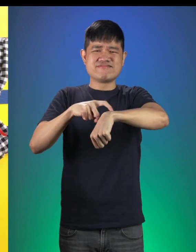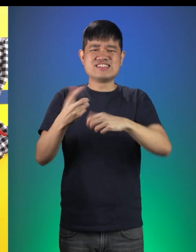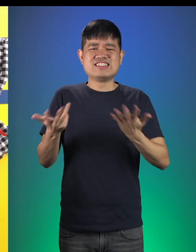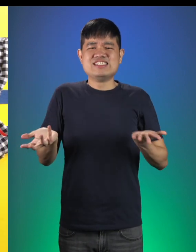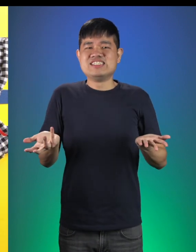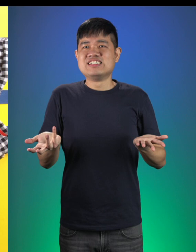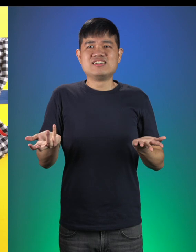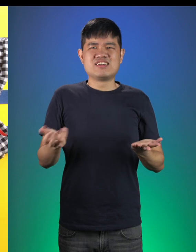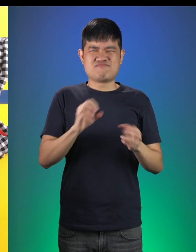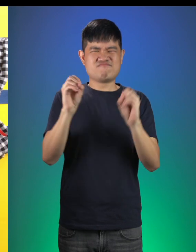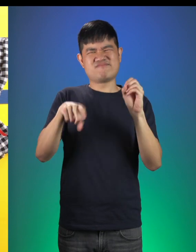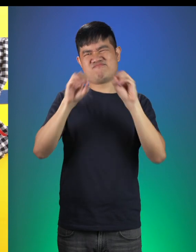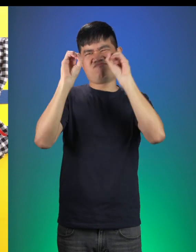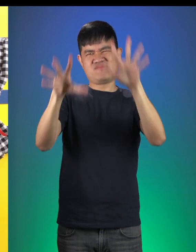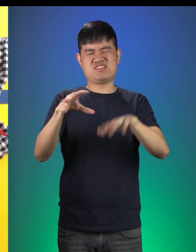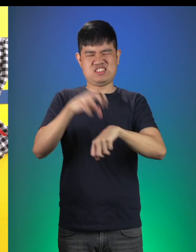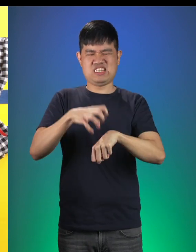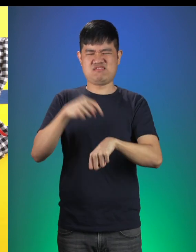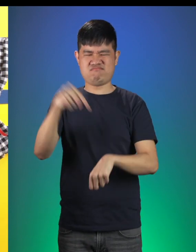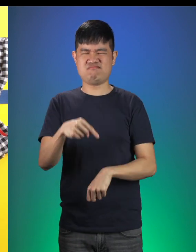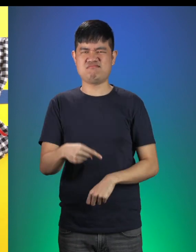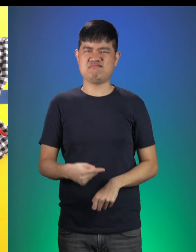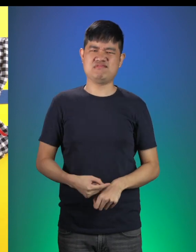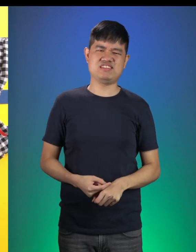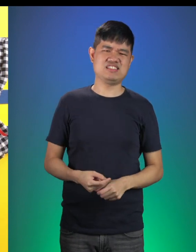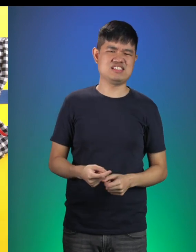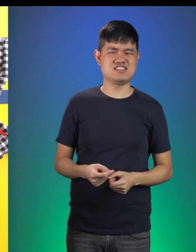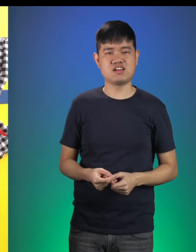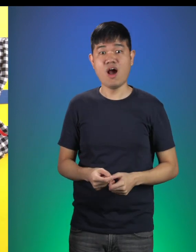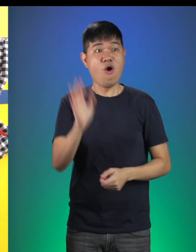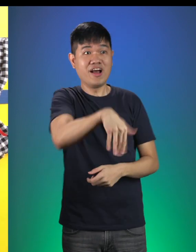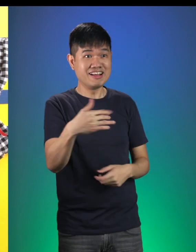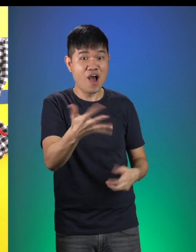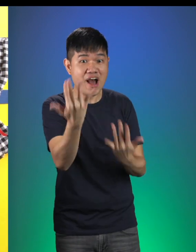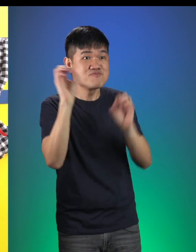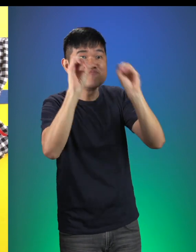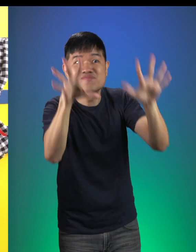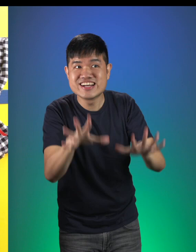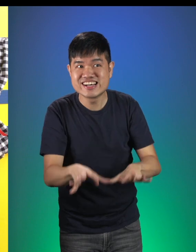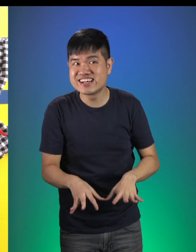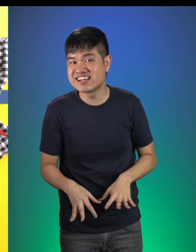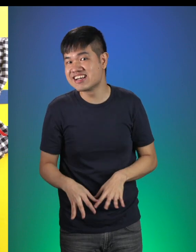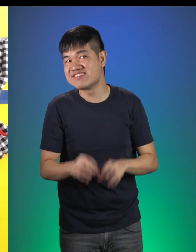It would need to take magic to create a cake out of nowhere! Papa Bear: That’s it! Magic!